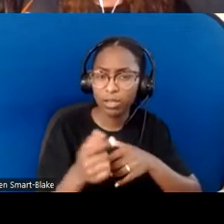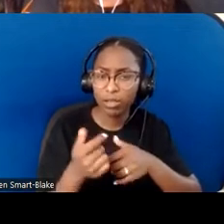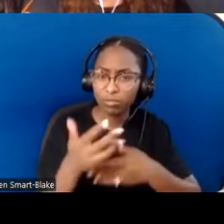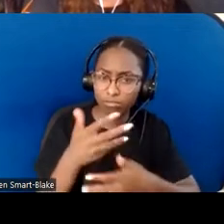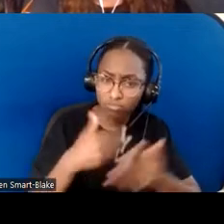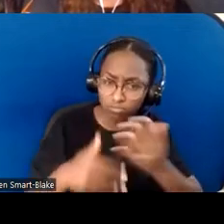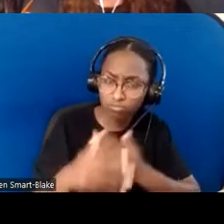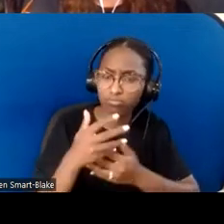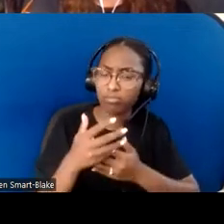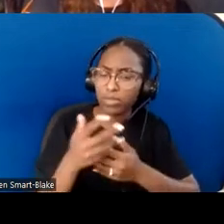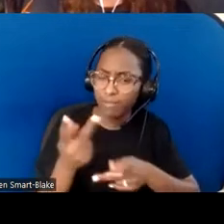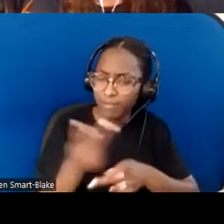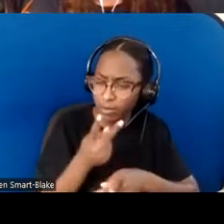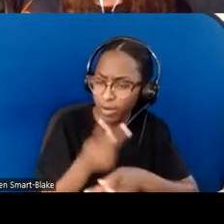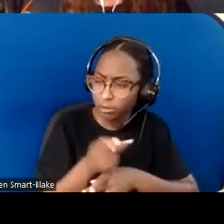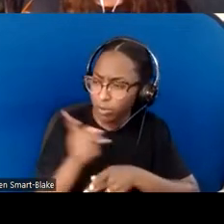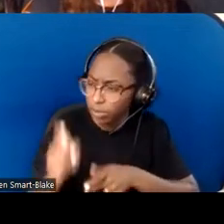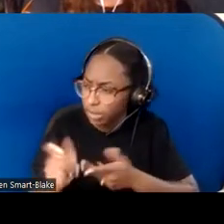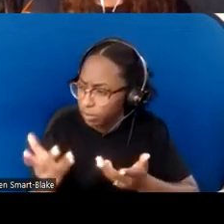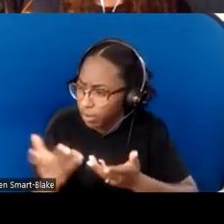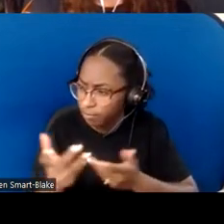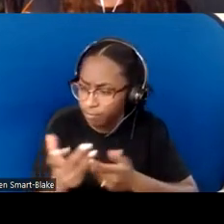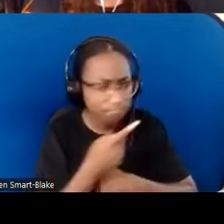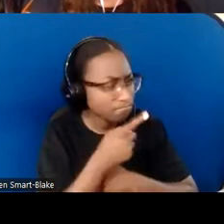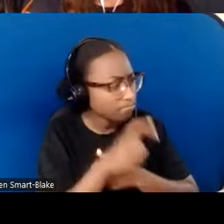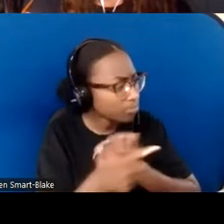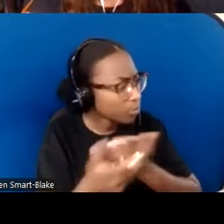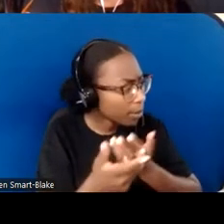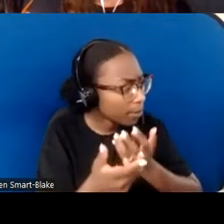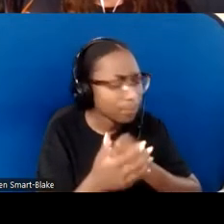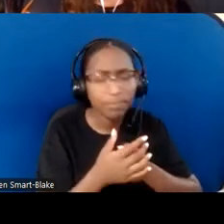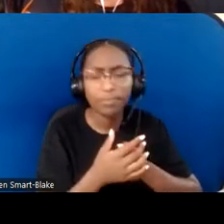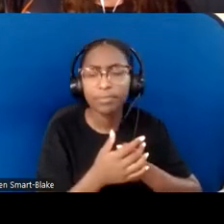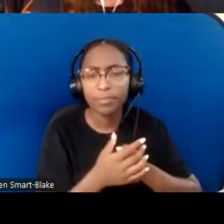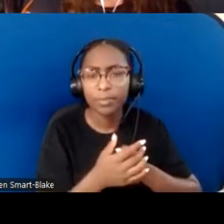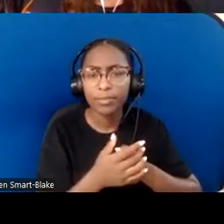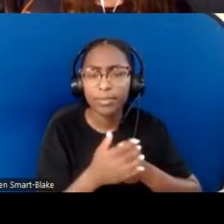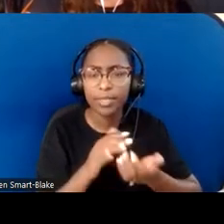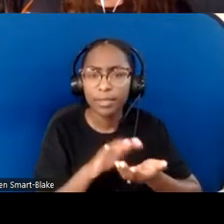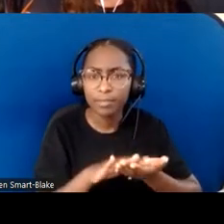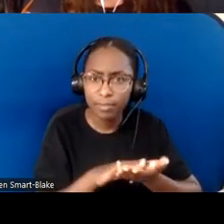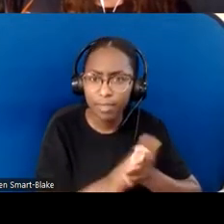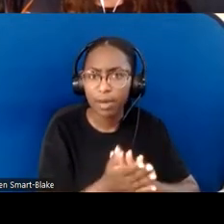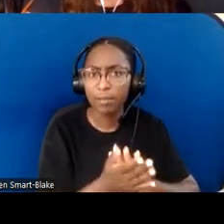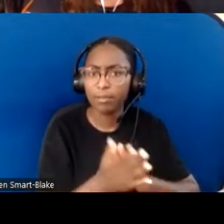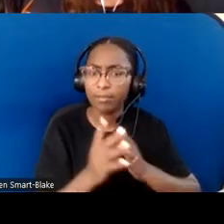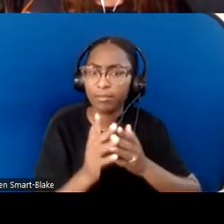You're starting to know each other as brothers and sisters in Christ, and you understand, "Oh, that's that person; I can handle this."